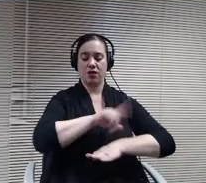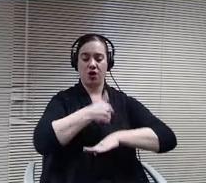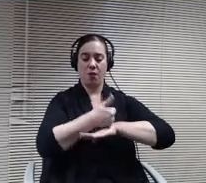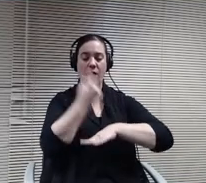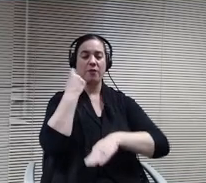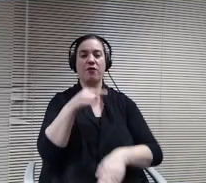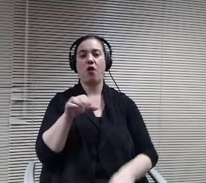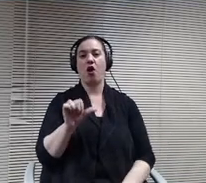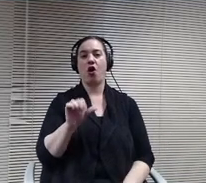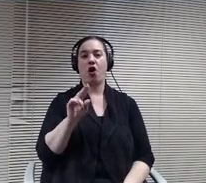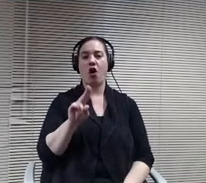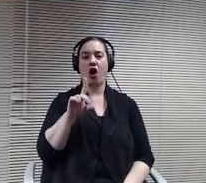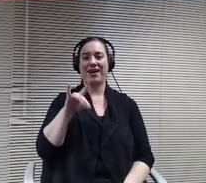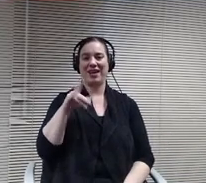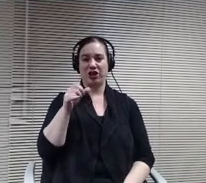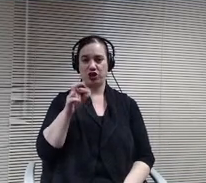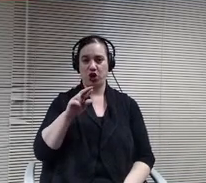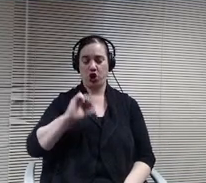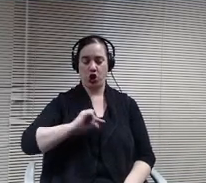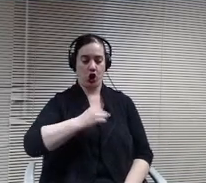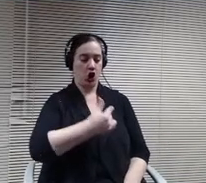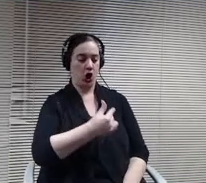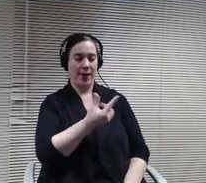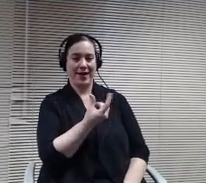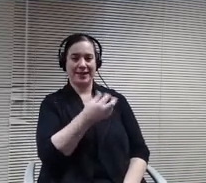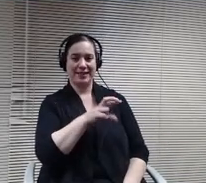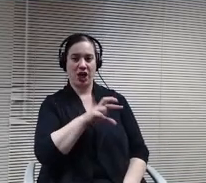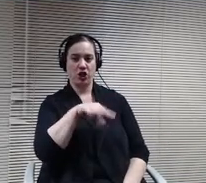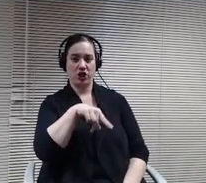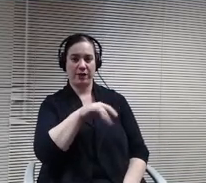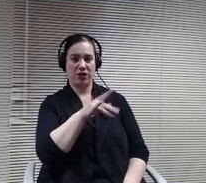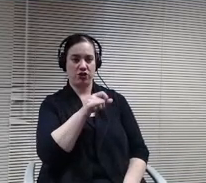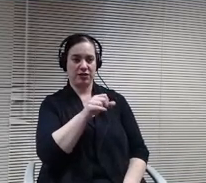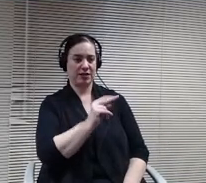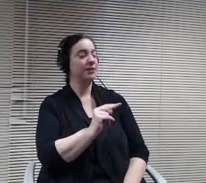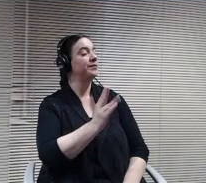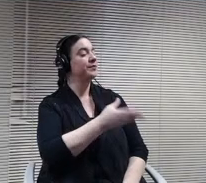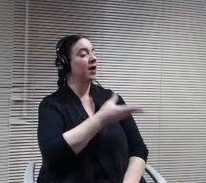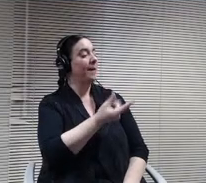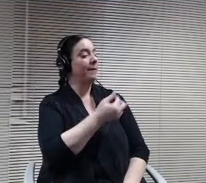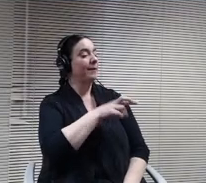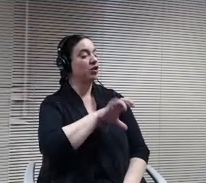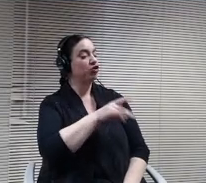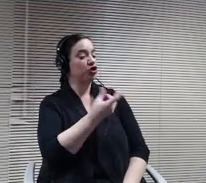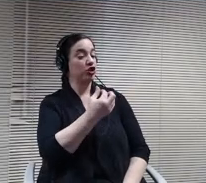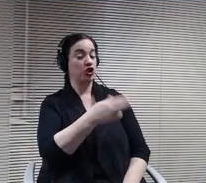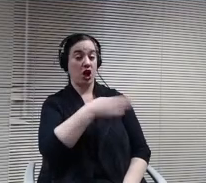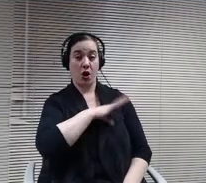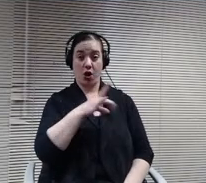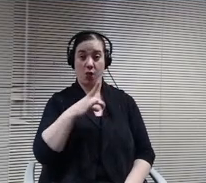Mr. Chair members of board the districts required to have an audit firm designated.